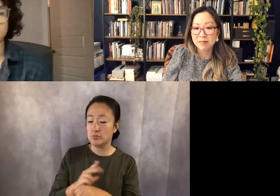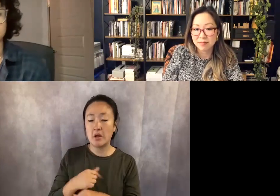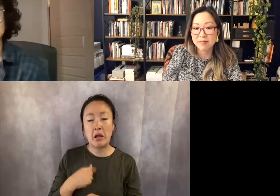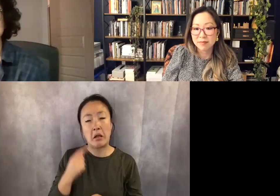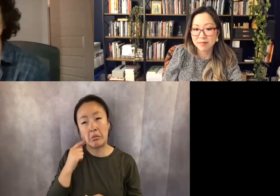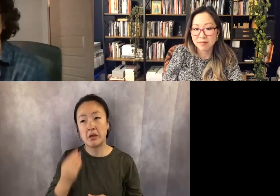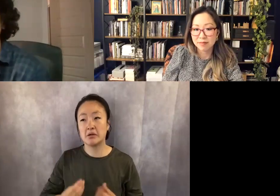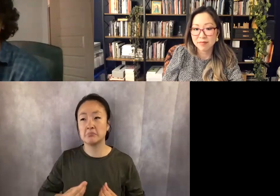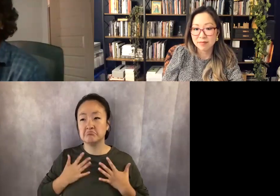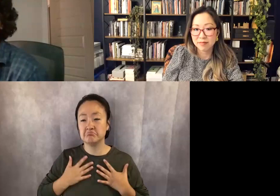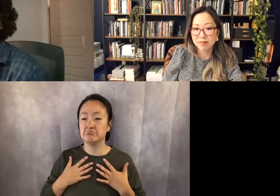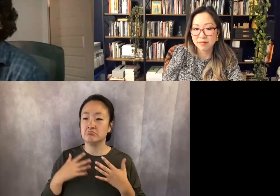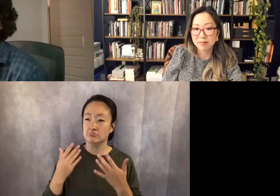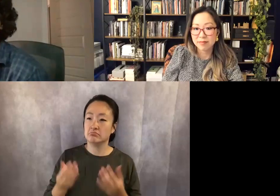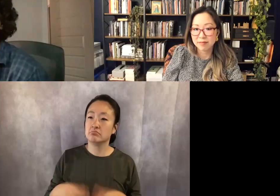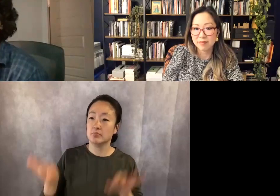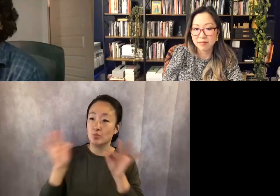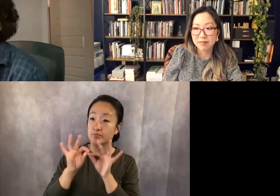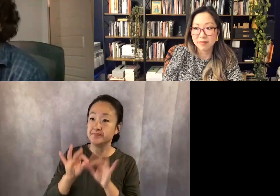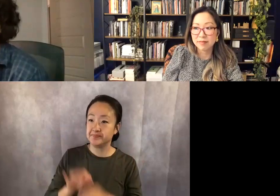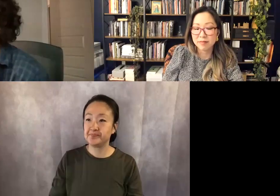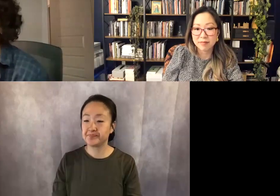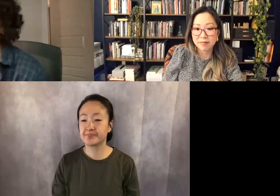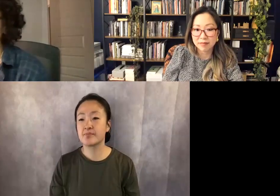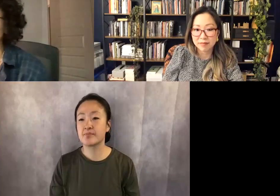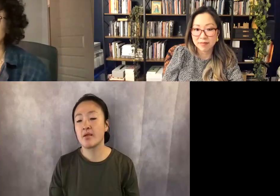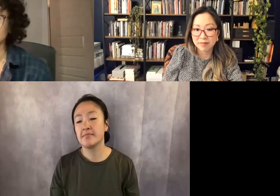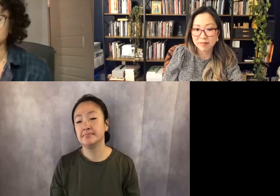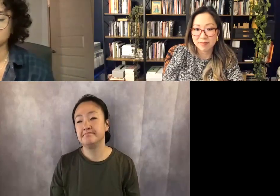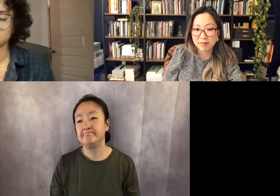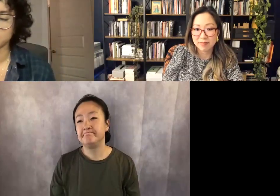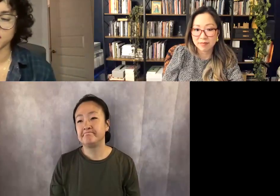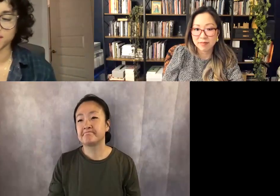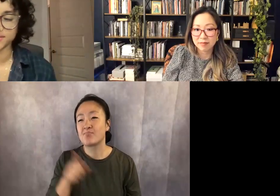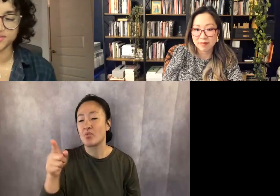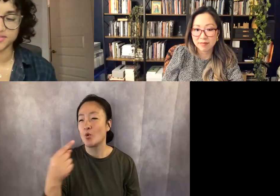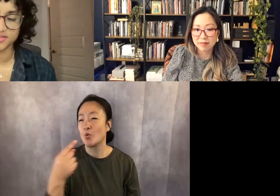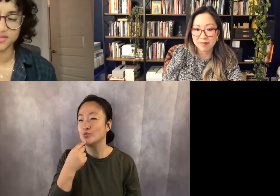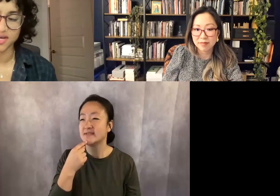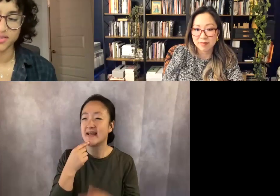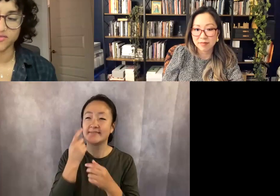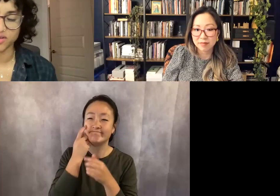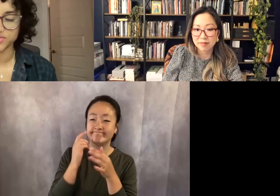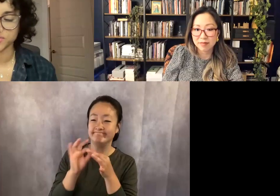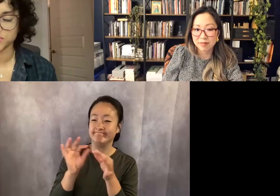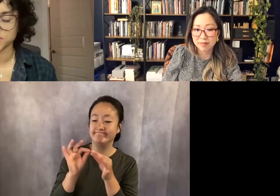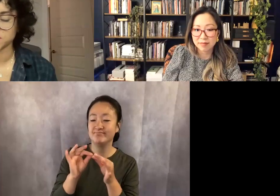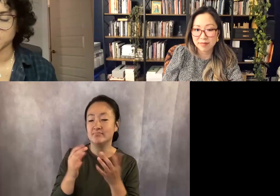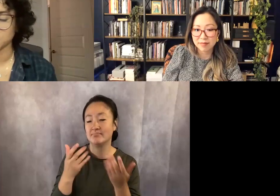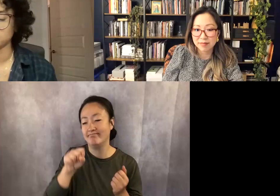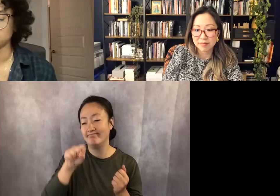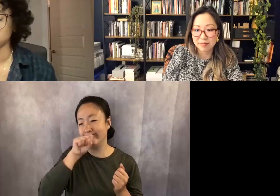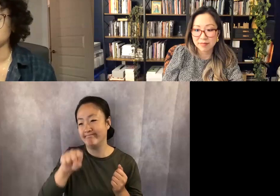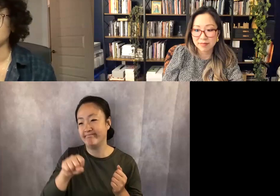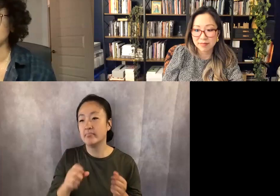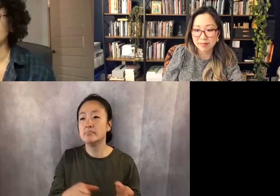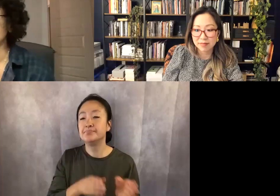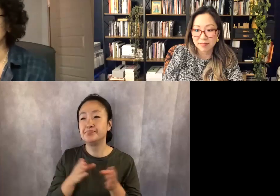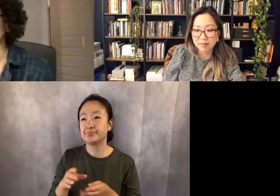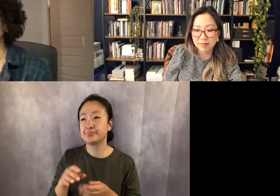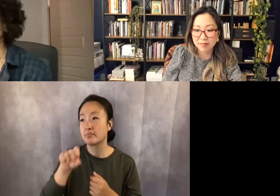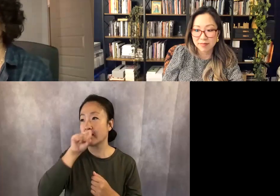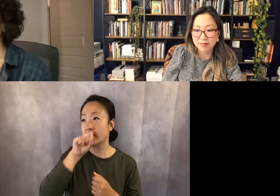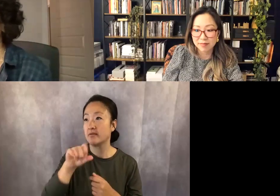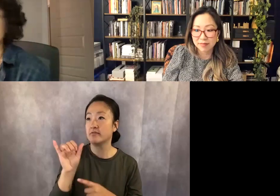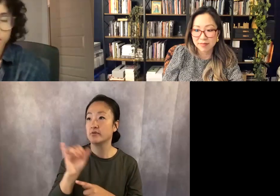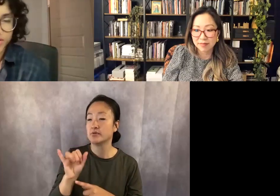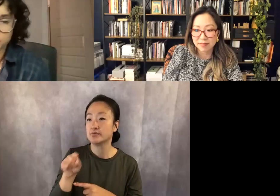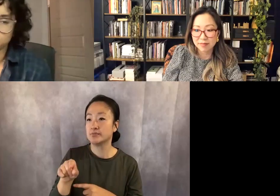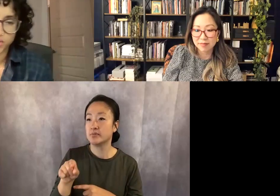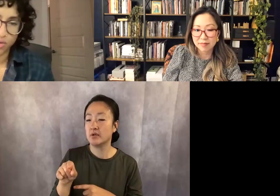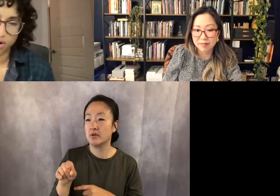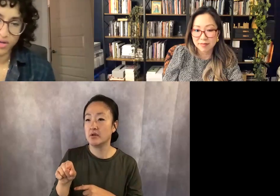I love so much of what you said, and I love also just how warm-hearted and open you are